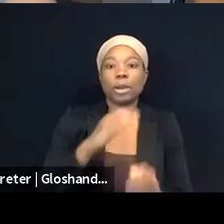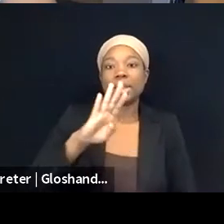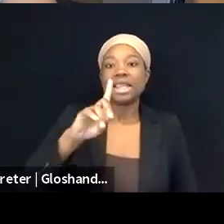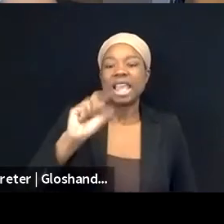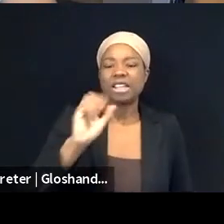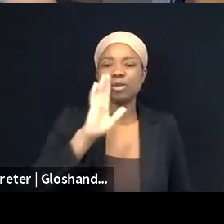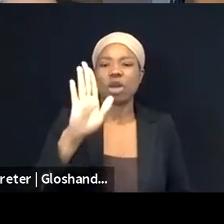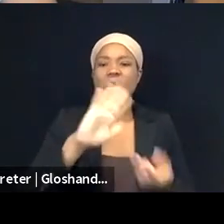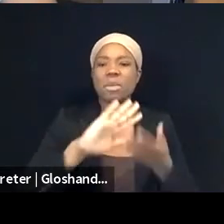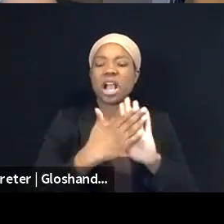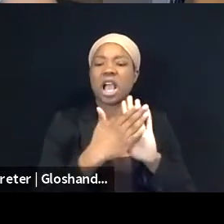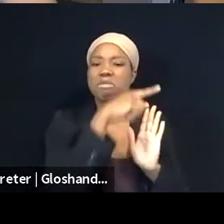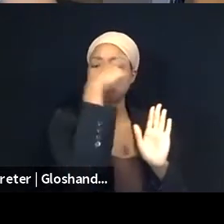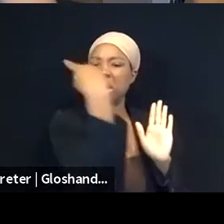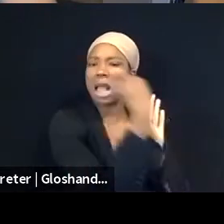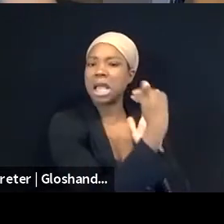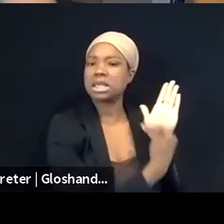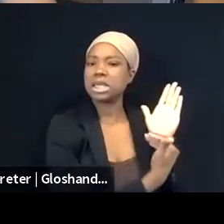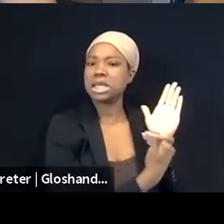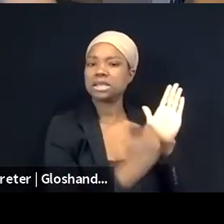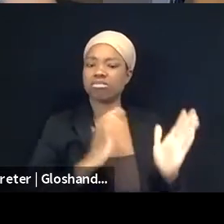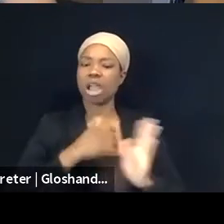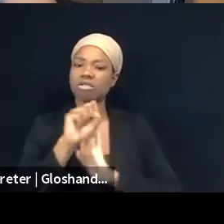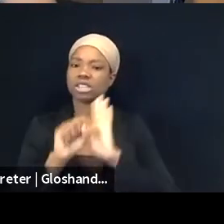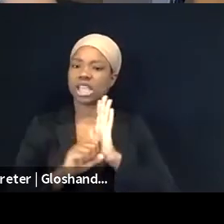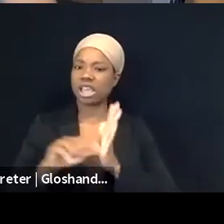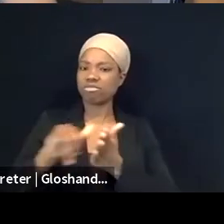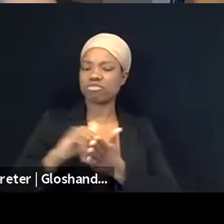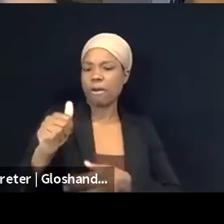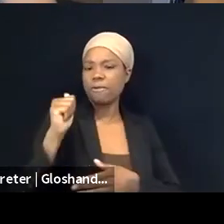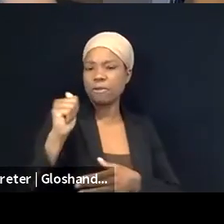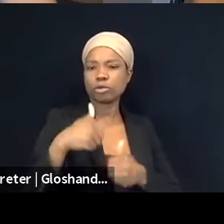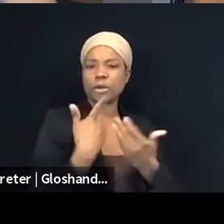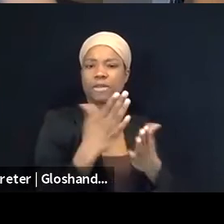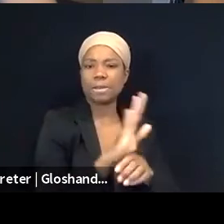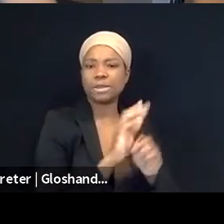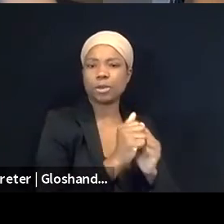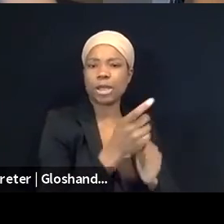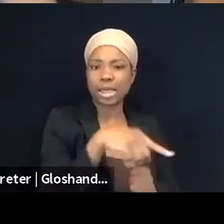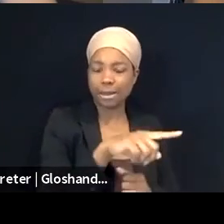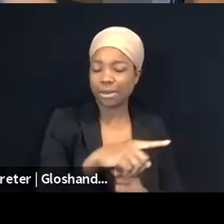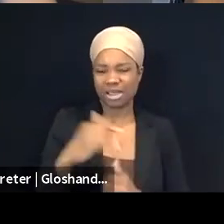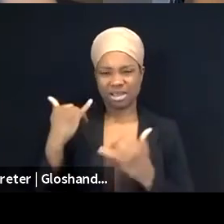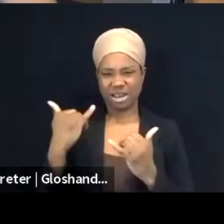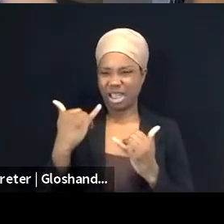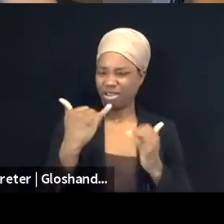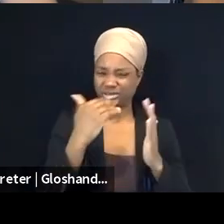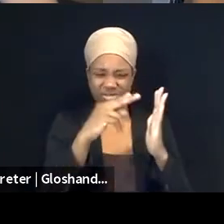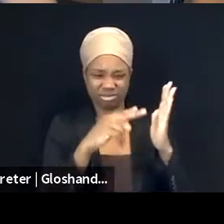New York's not gonna do business with them. And if you look at the black list, this was in 2016, it's like 10 companies. They're all European. No one's really heard of them.